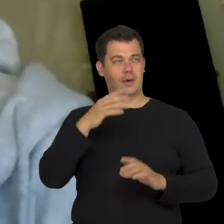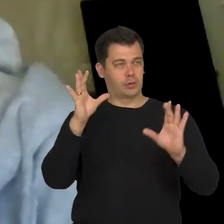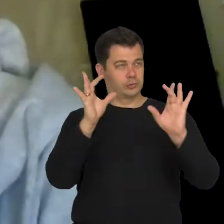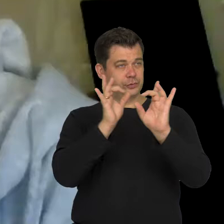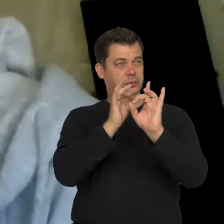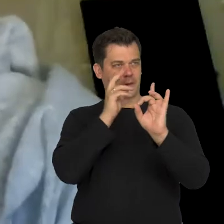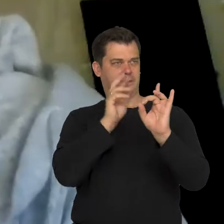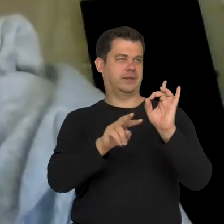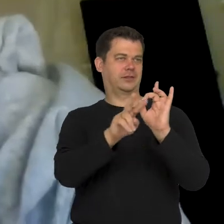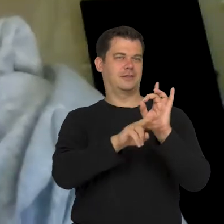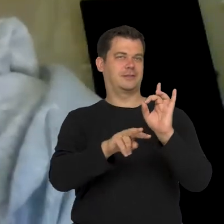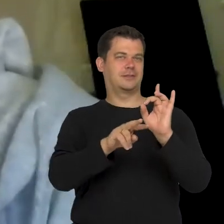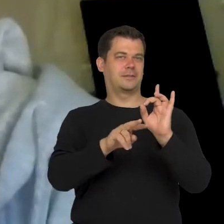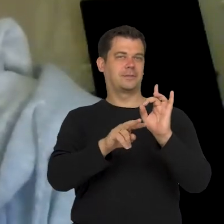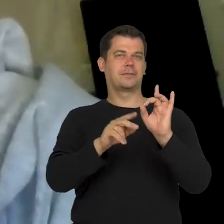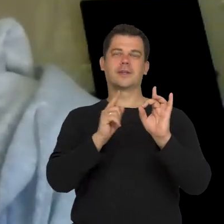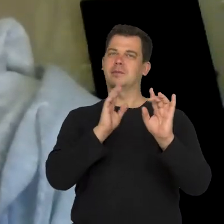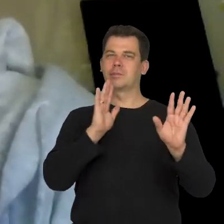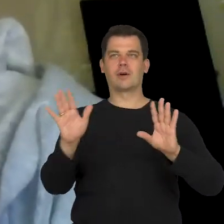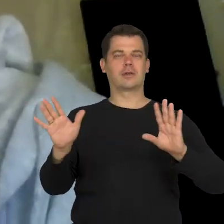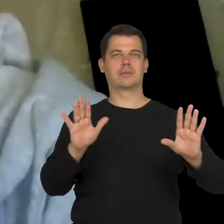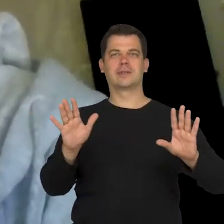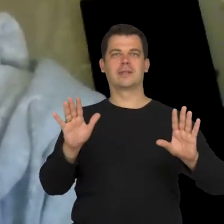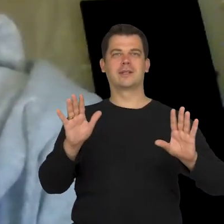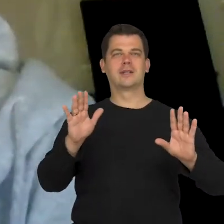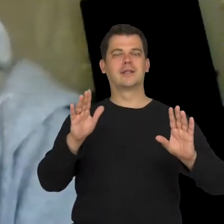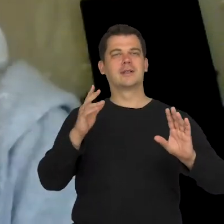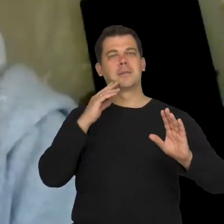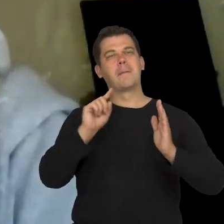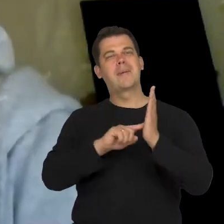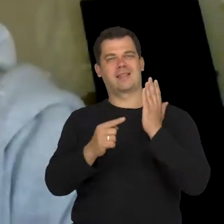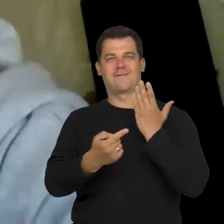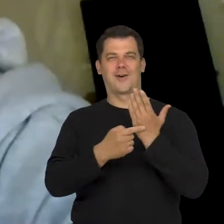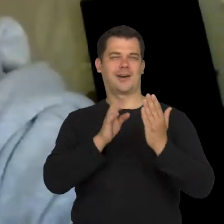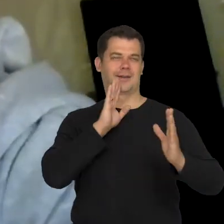So this is a sort of metaphor